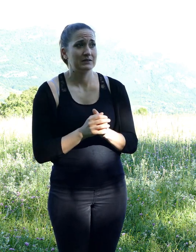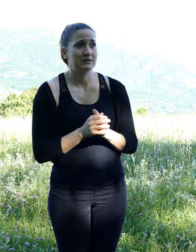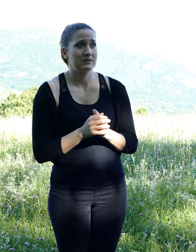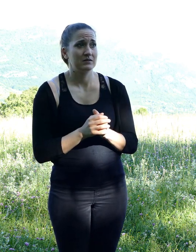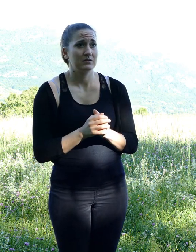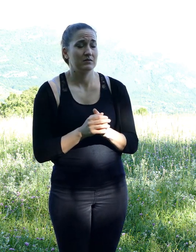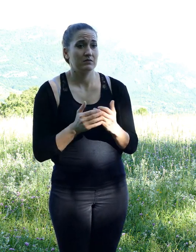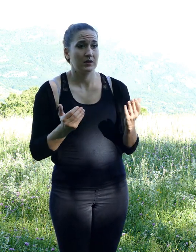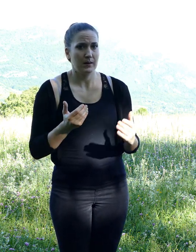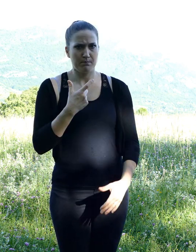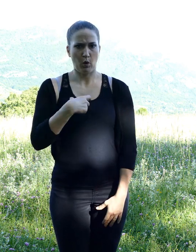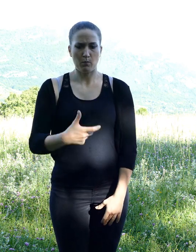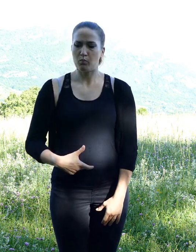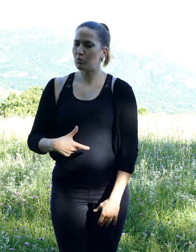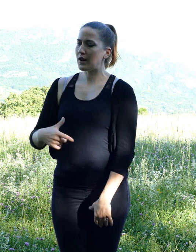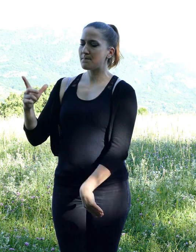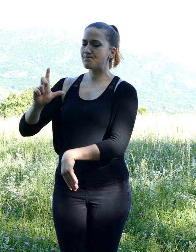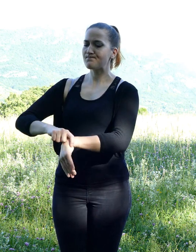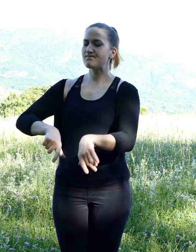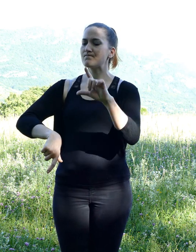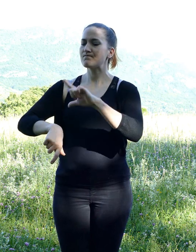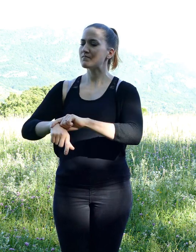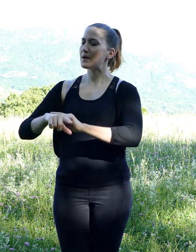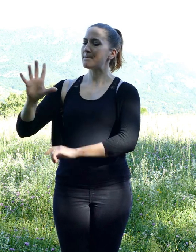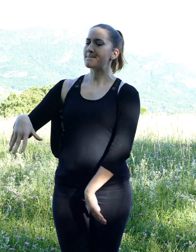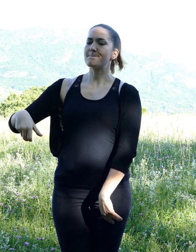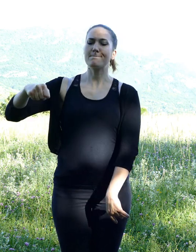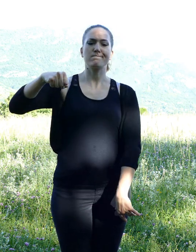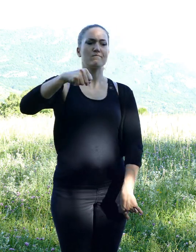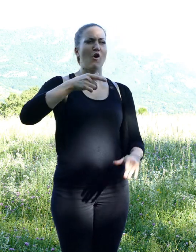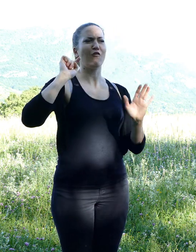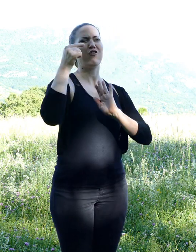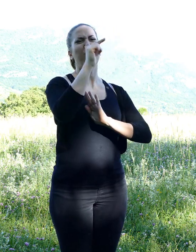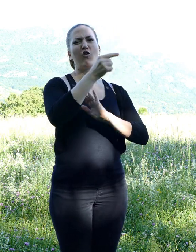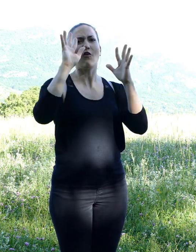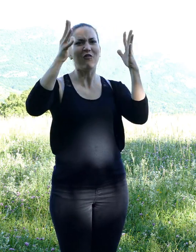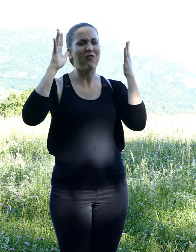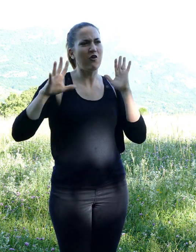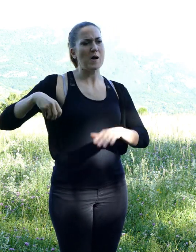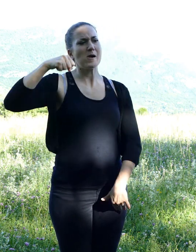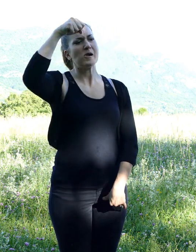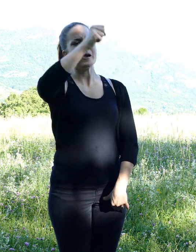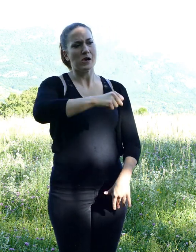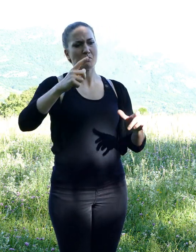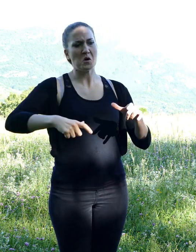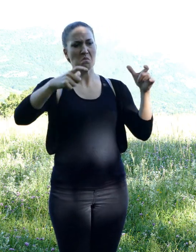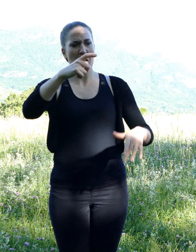The weasel was brought the police station at the other end of the forest, and she had to go through another very tough interrogation.